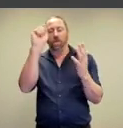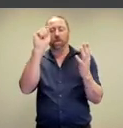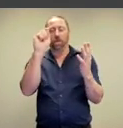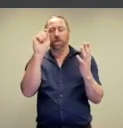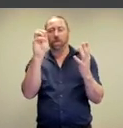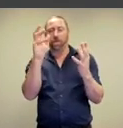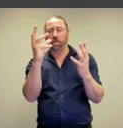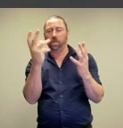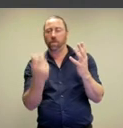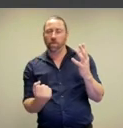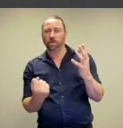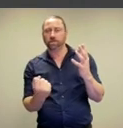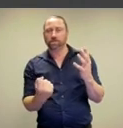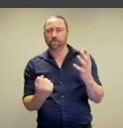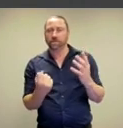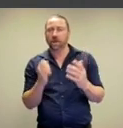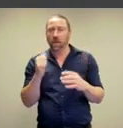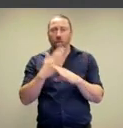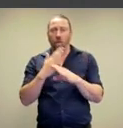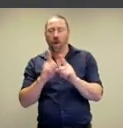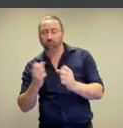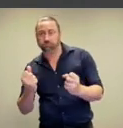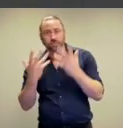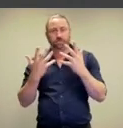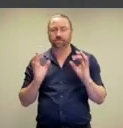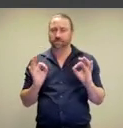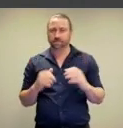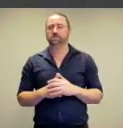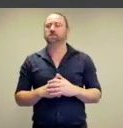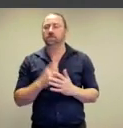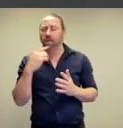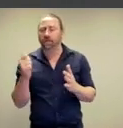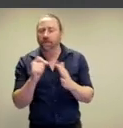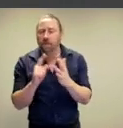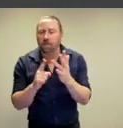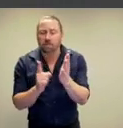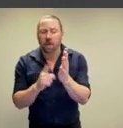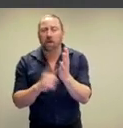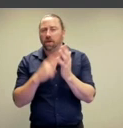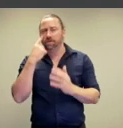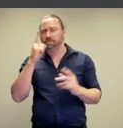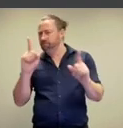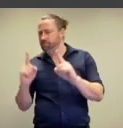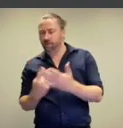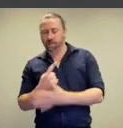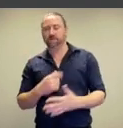There's a melting kind of nothingness in their work.